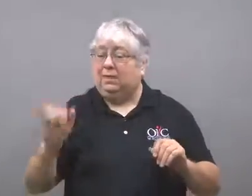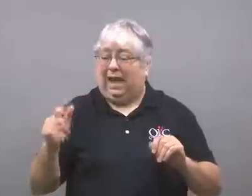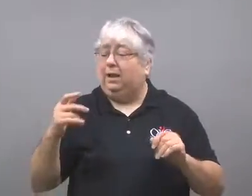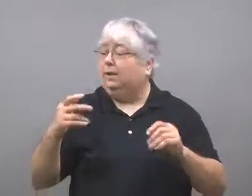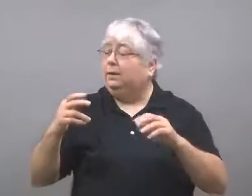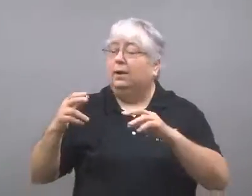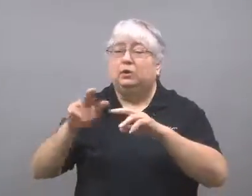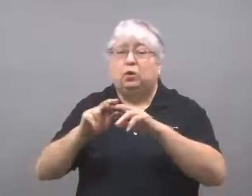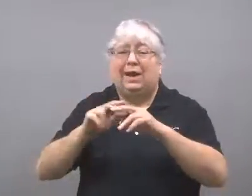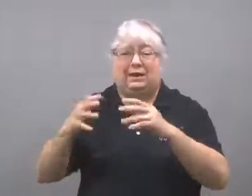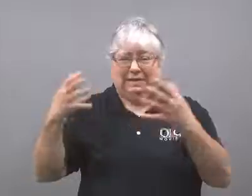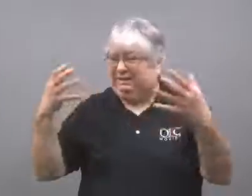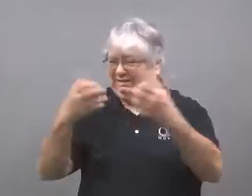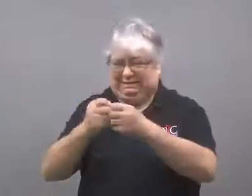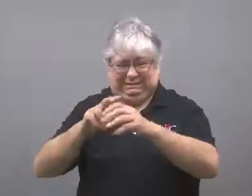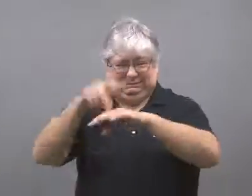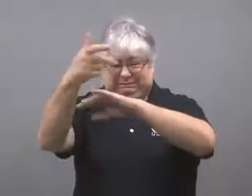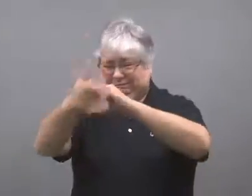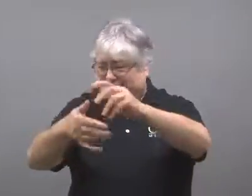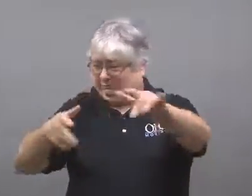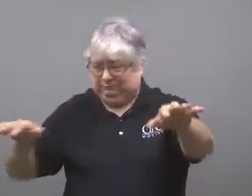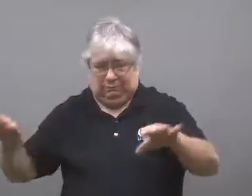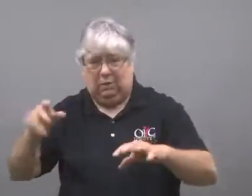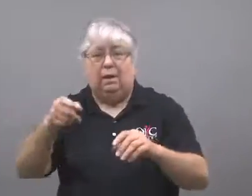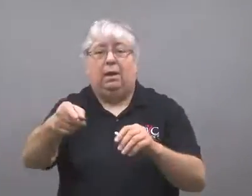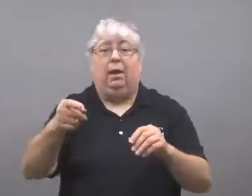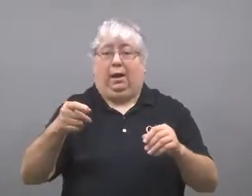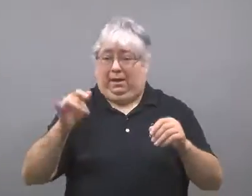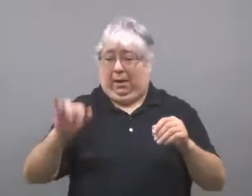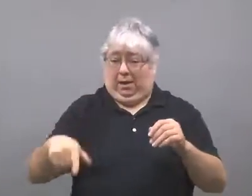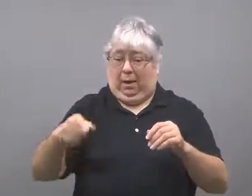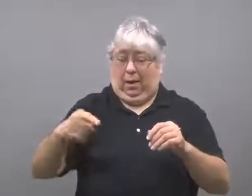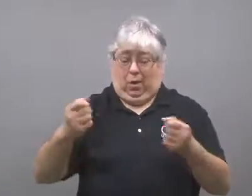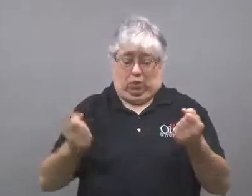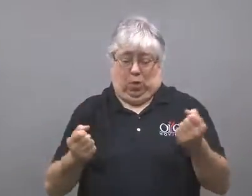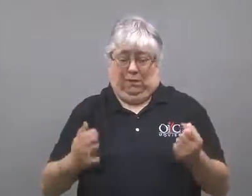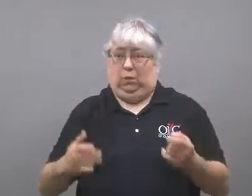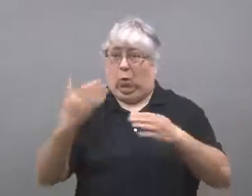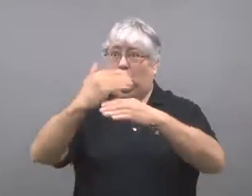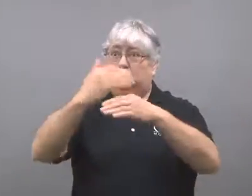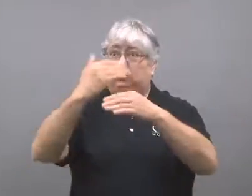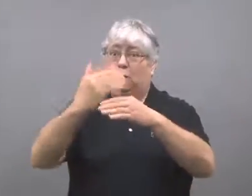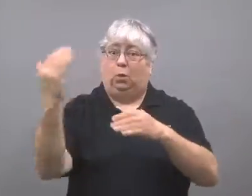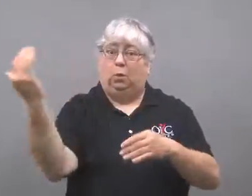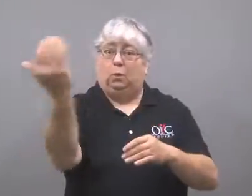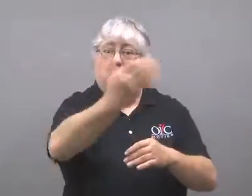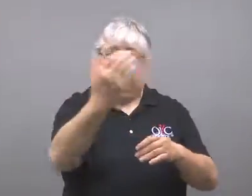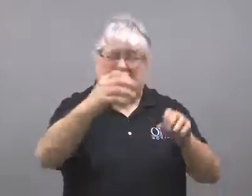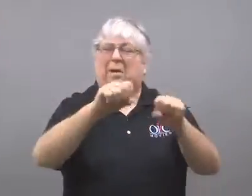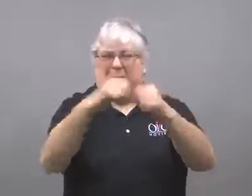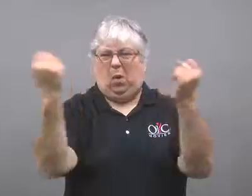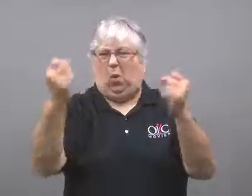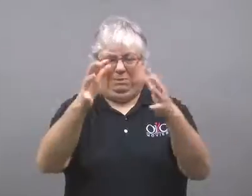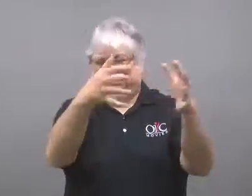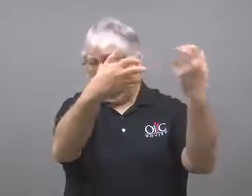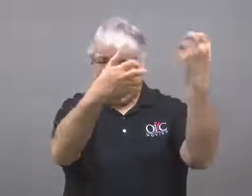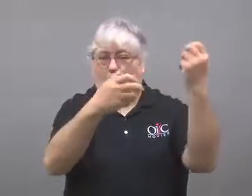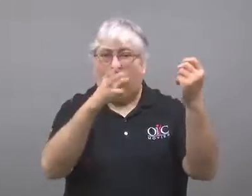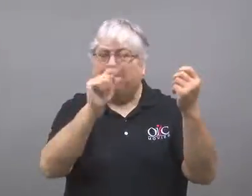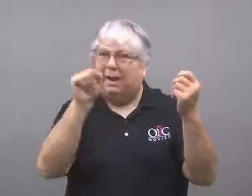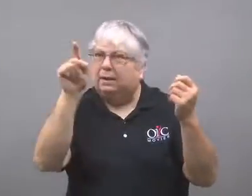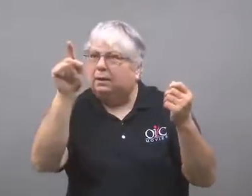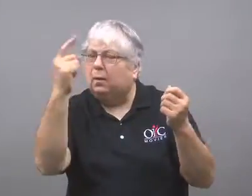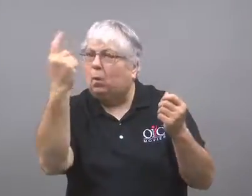The engine's windshield was damaged in the crash, but there was also